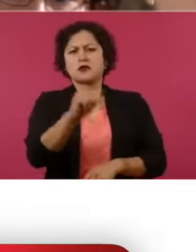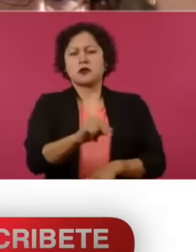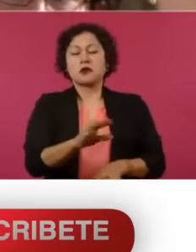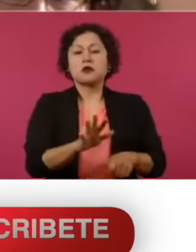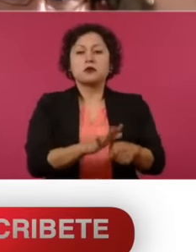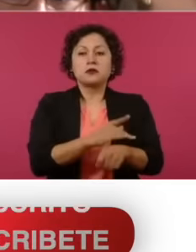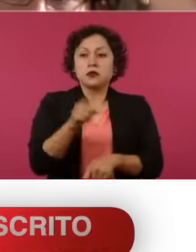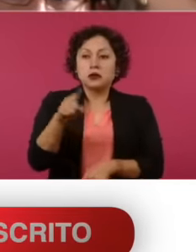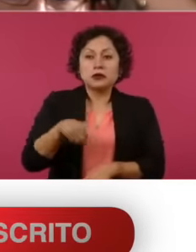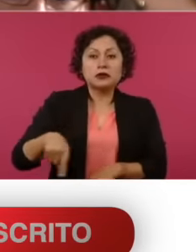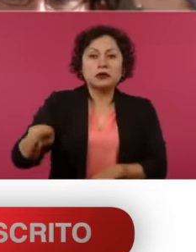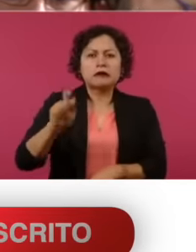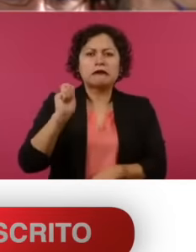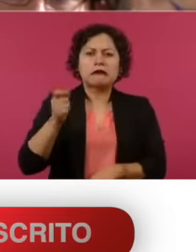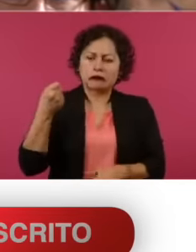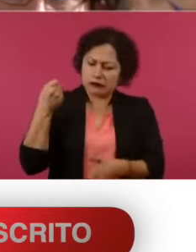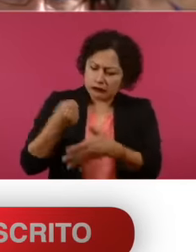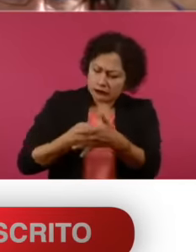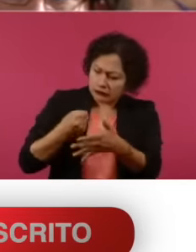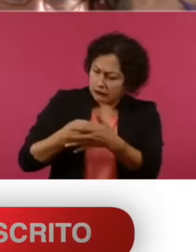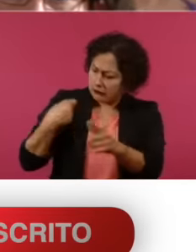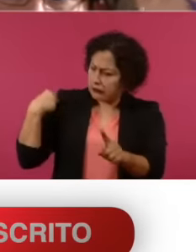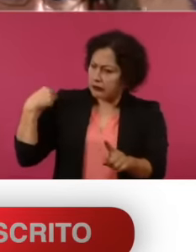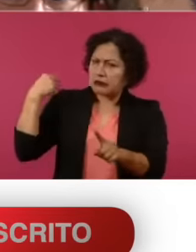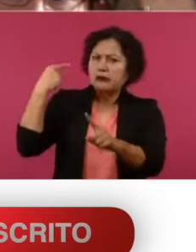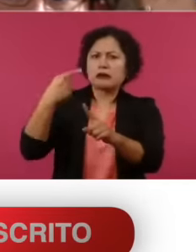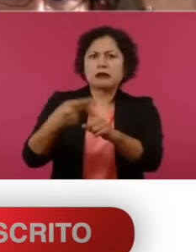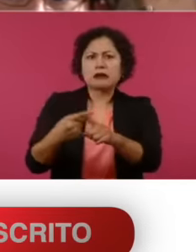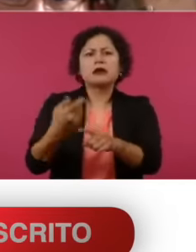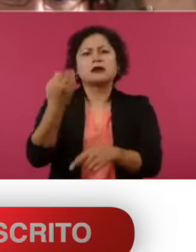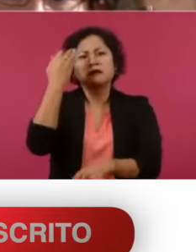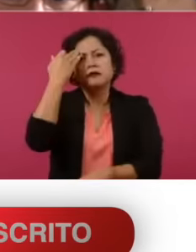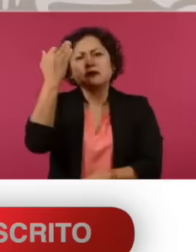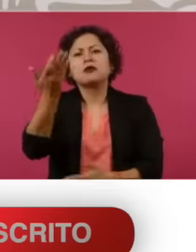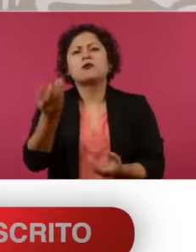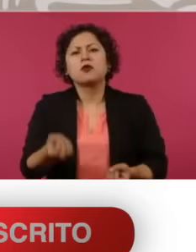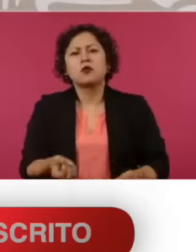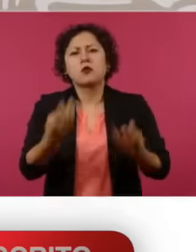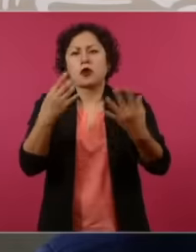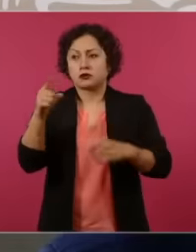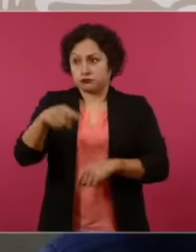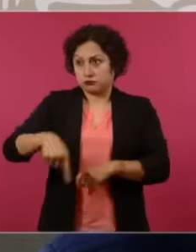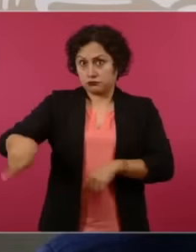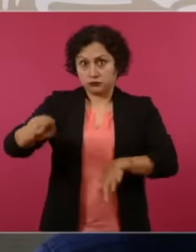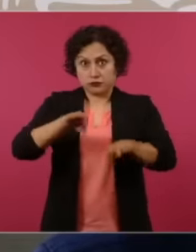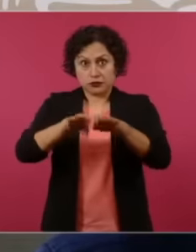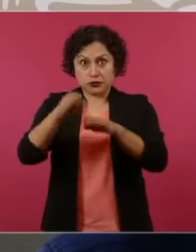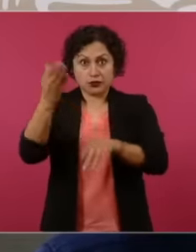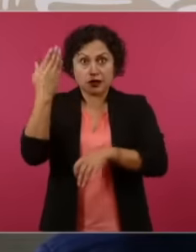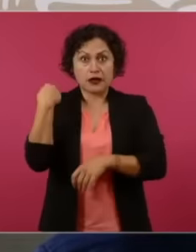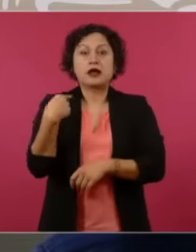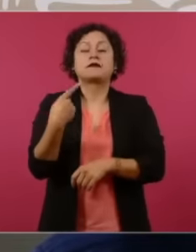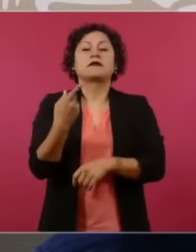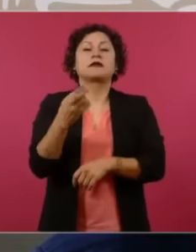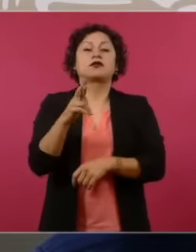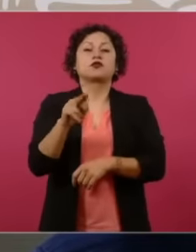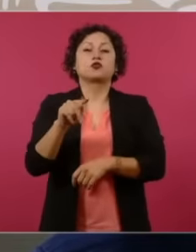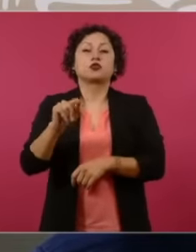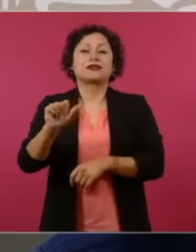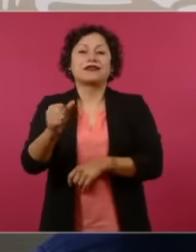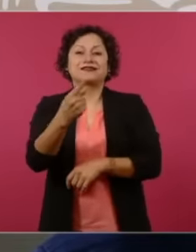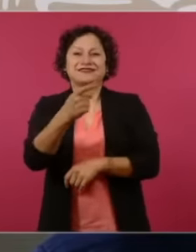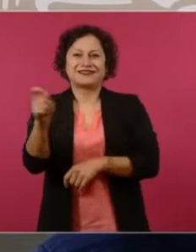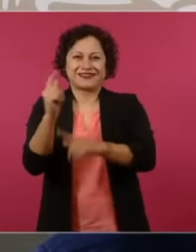of Ruta 100 been fighting? How many years do you know that case very well? Do you also know dozens of elderly people walking there